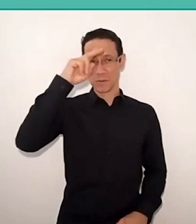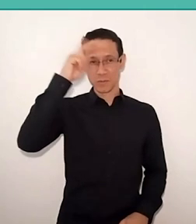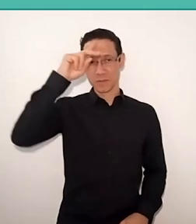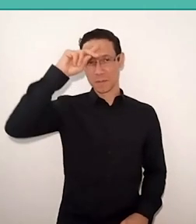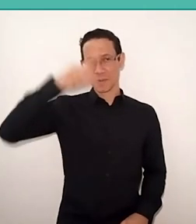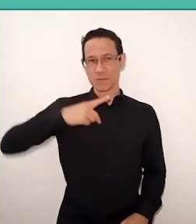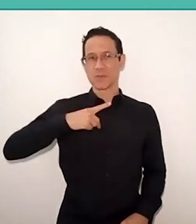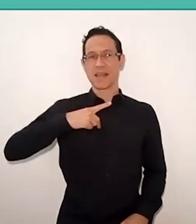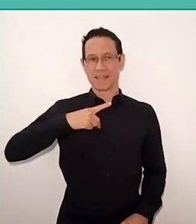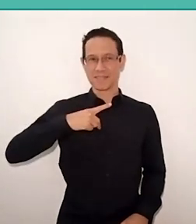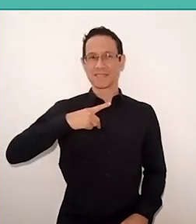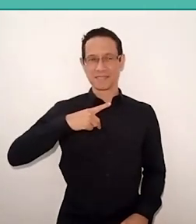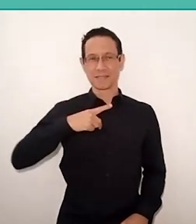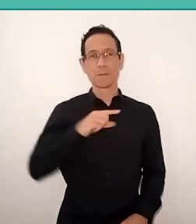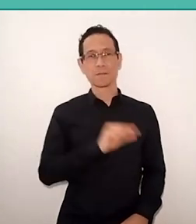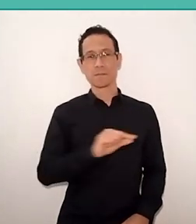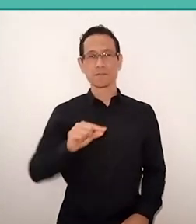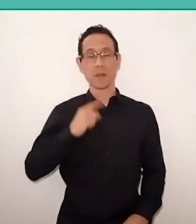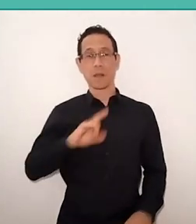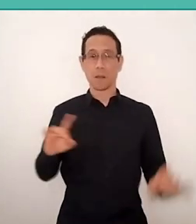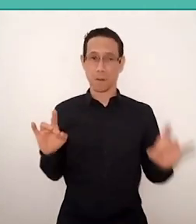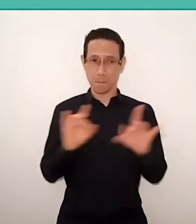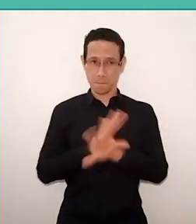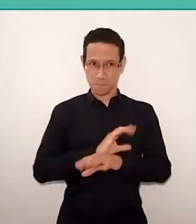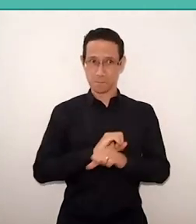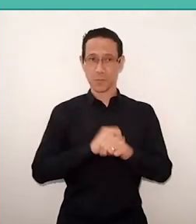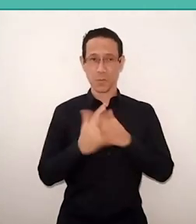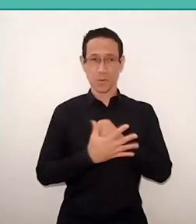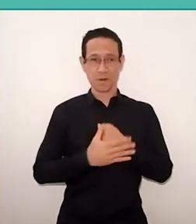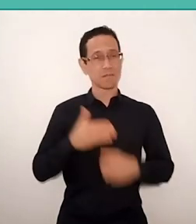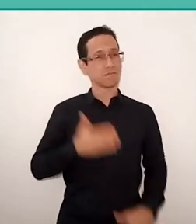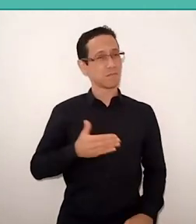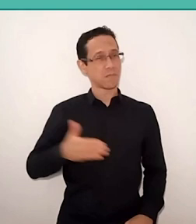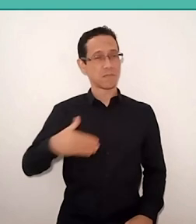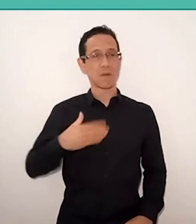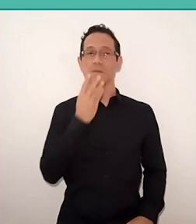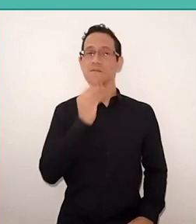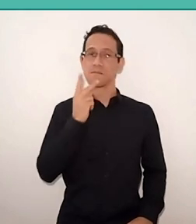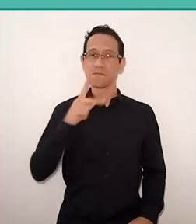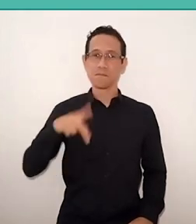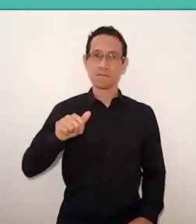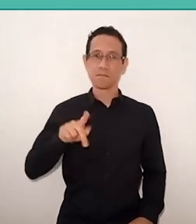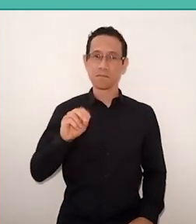Who knows, when this pandemic ends, my stories with Paulo Freire, the emotion that went to find him,